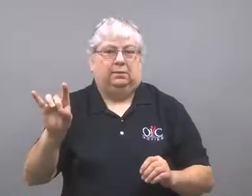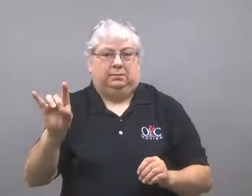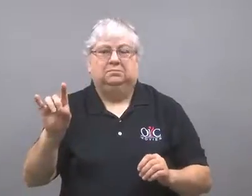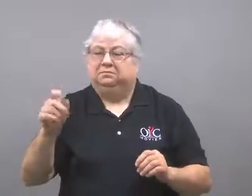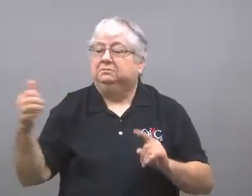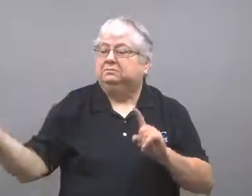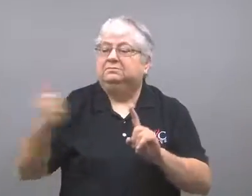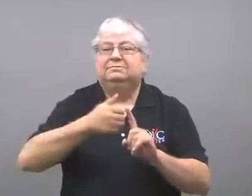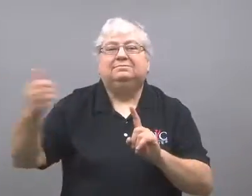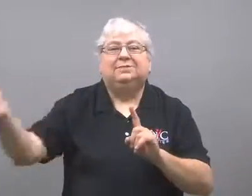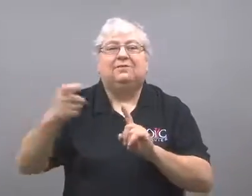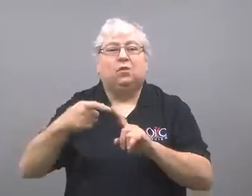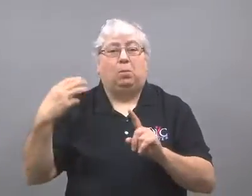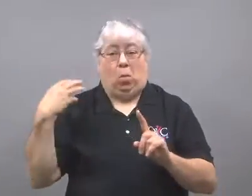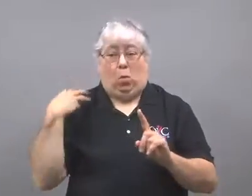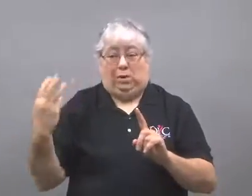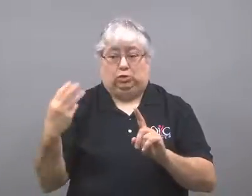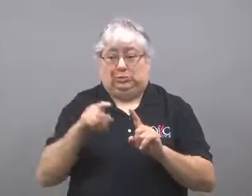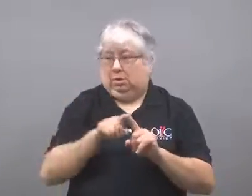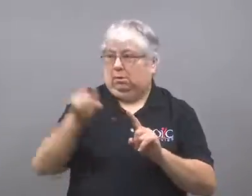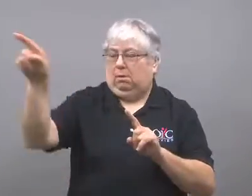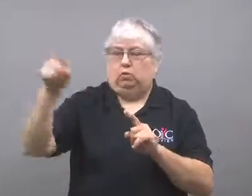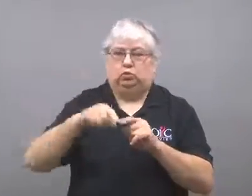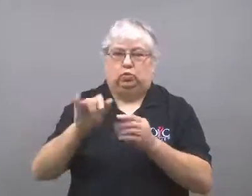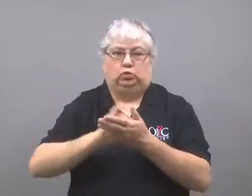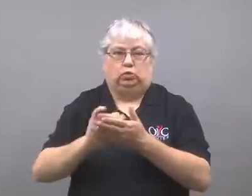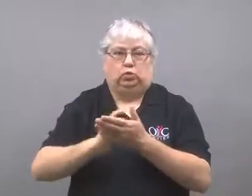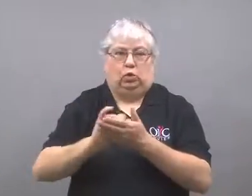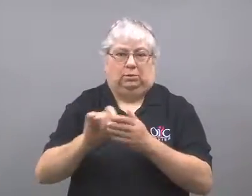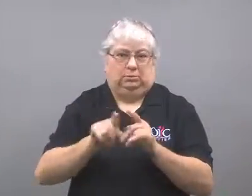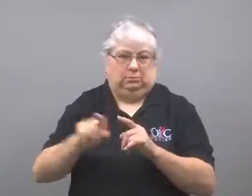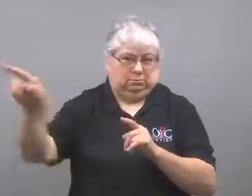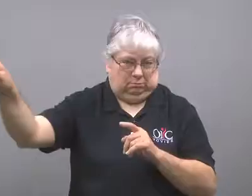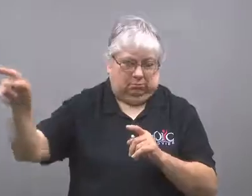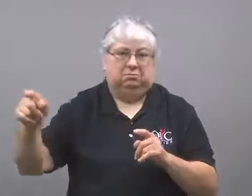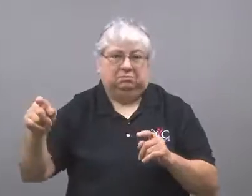regularly travels between Washington and New York.